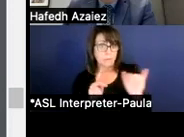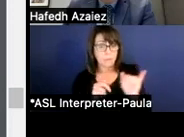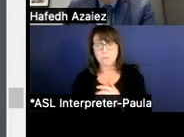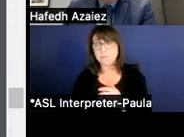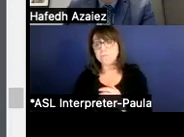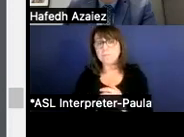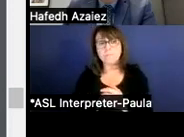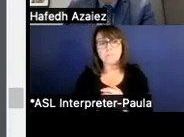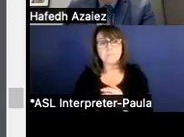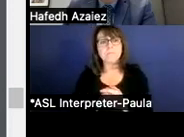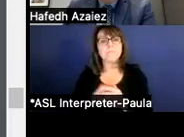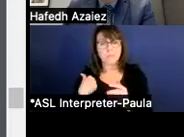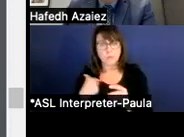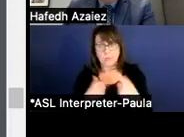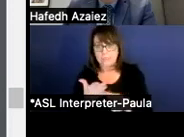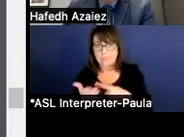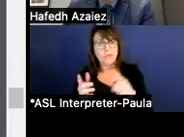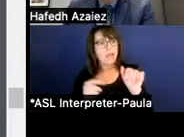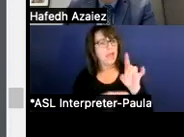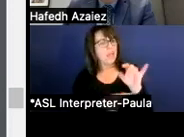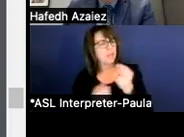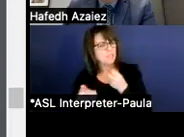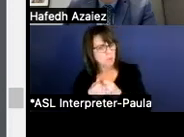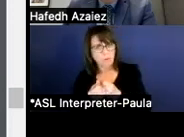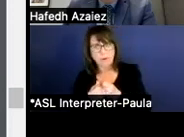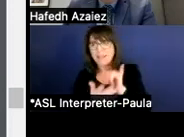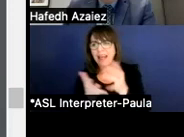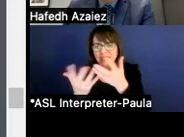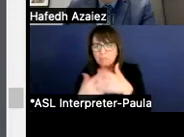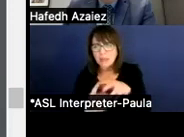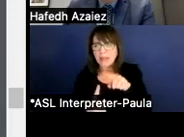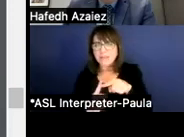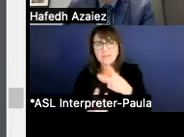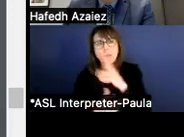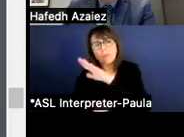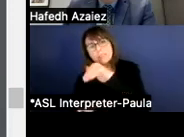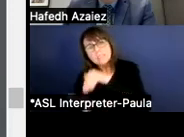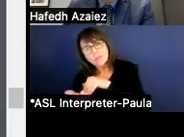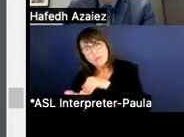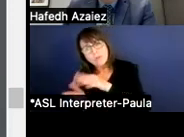So then we get into our administrative support. And so that's a blend of both central positions, central office positions,